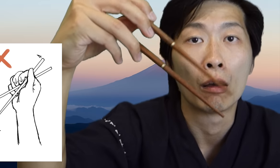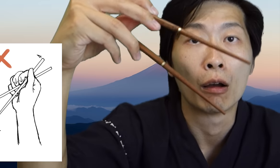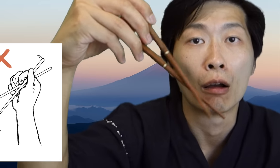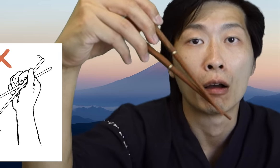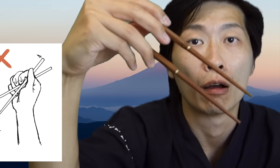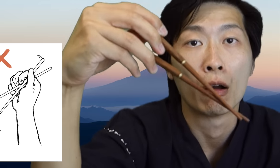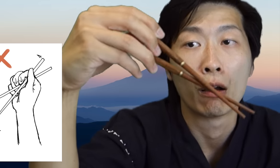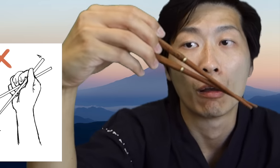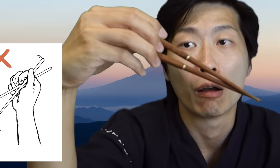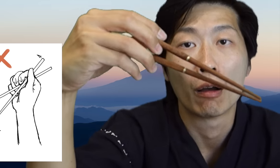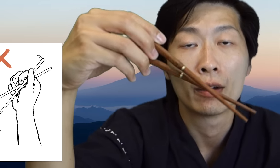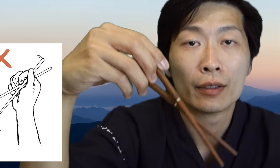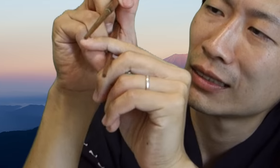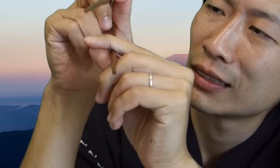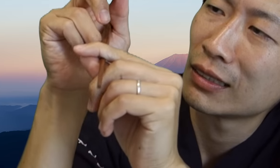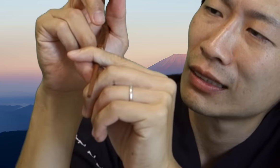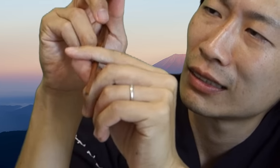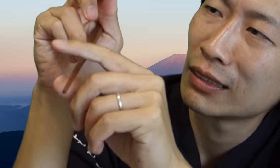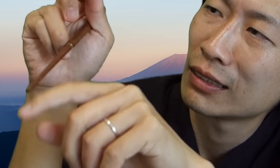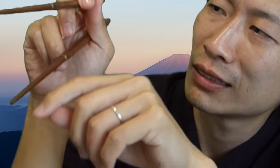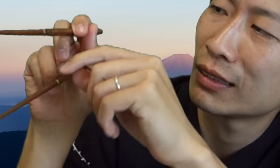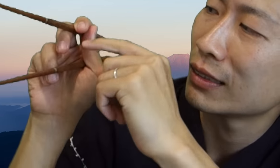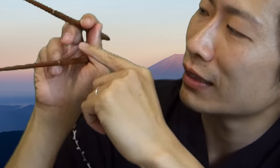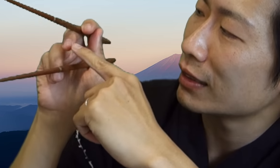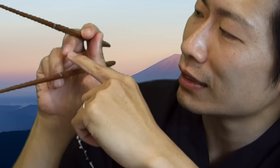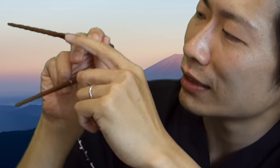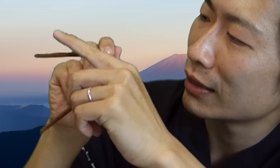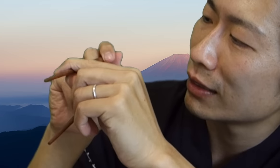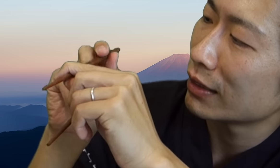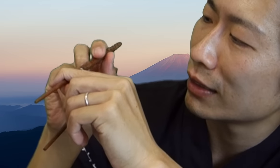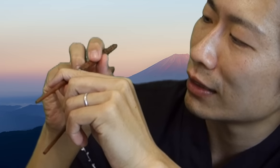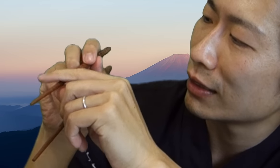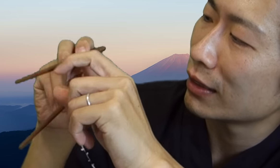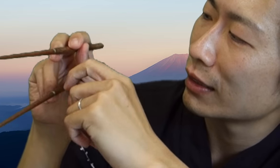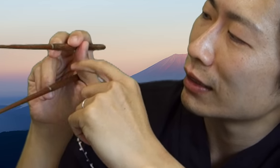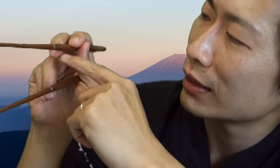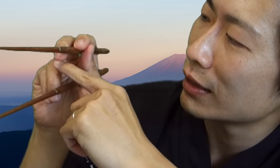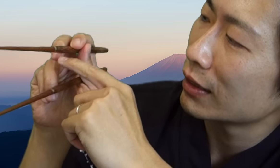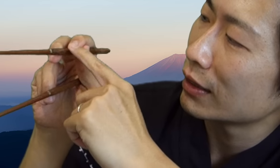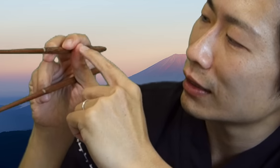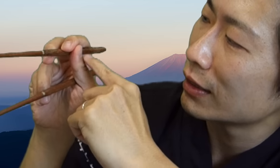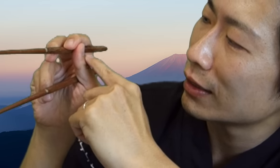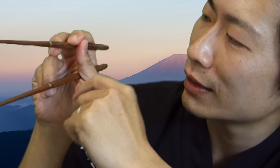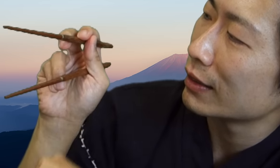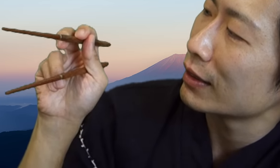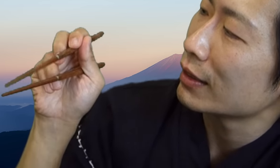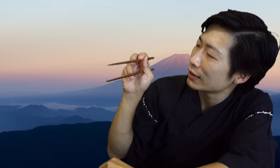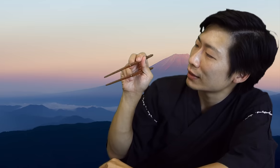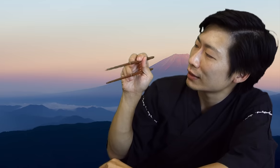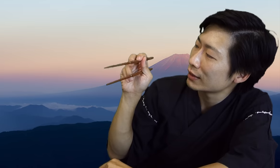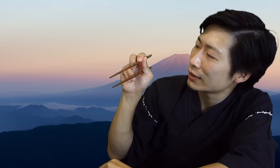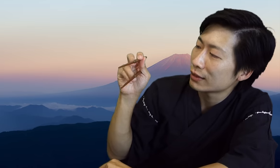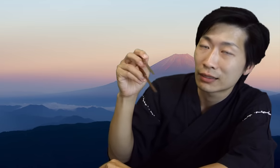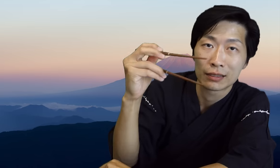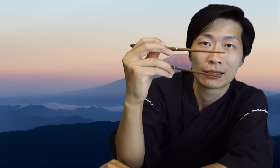too loosely and they should never cross each other. Only the top part of the